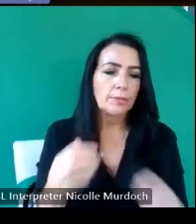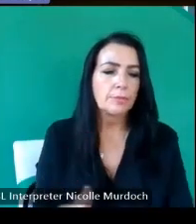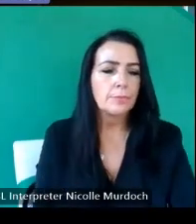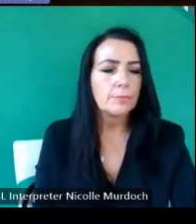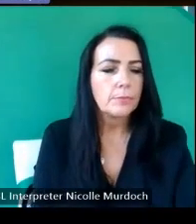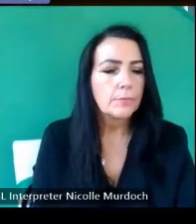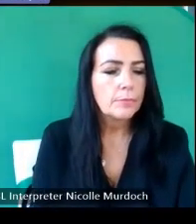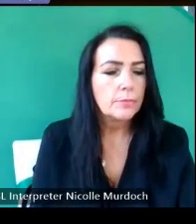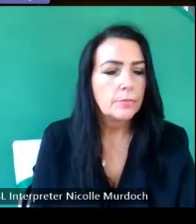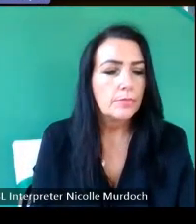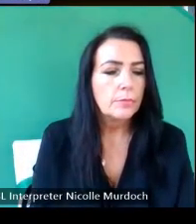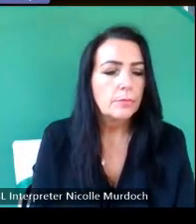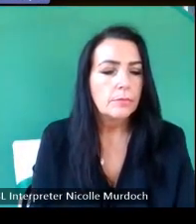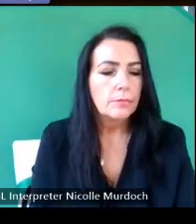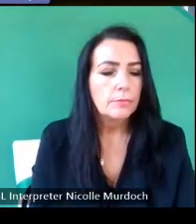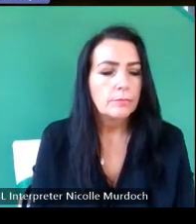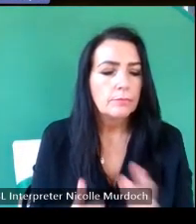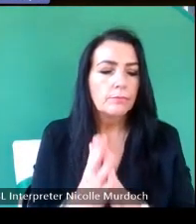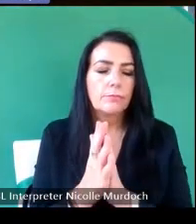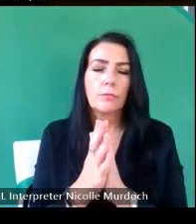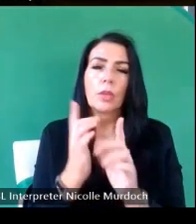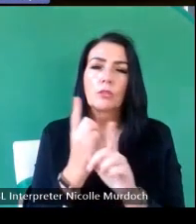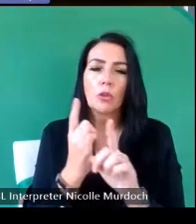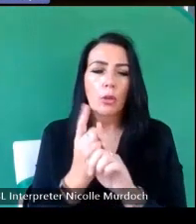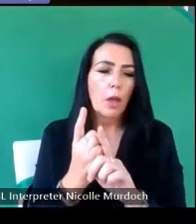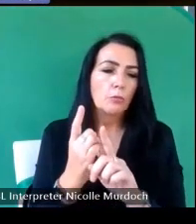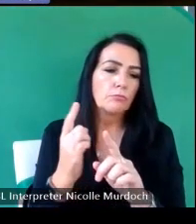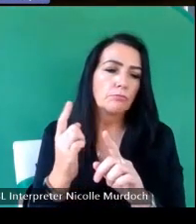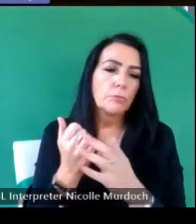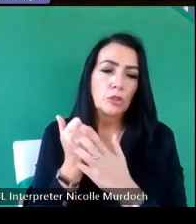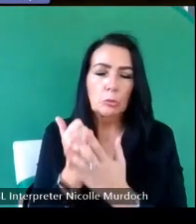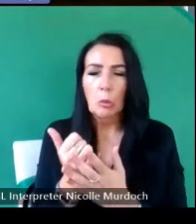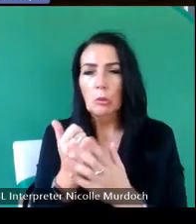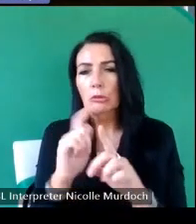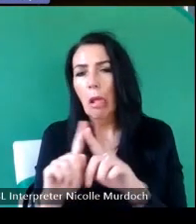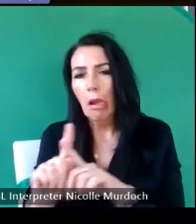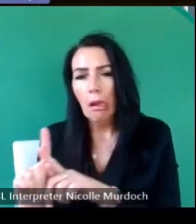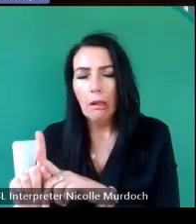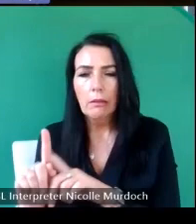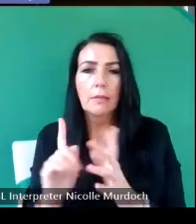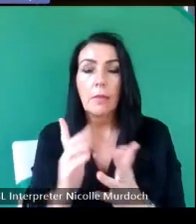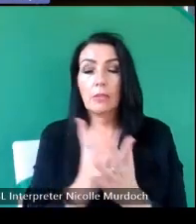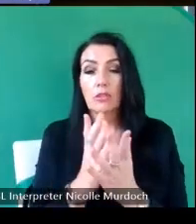do that advice and other types of support but the key challenge is it's not about you trying